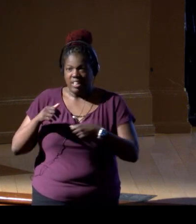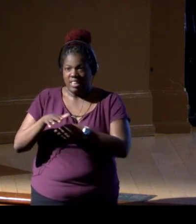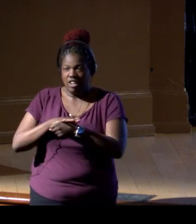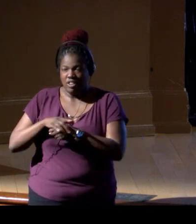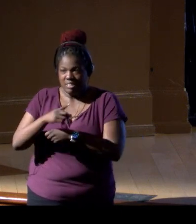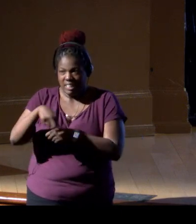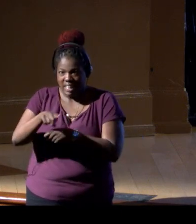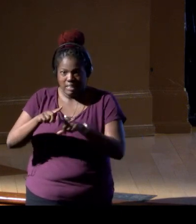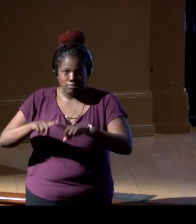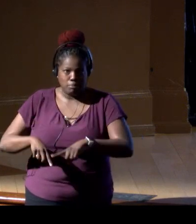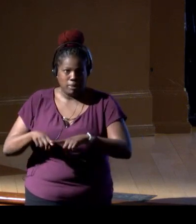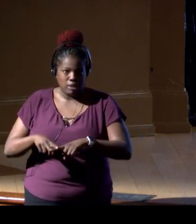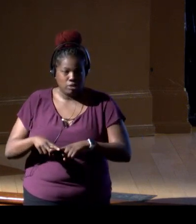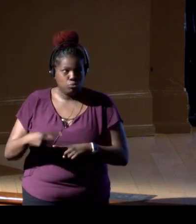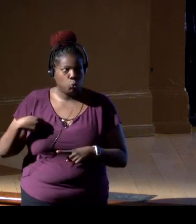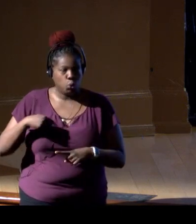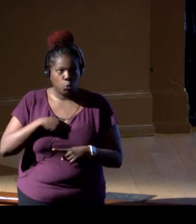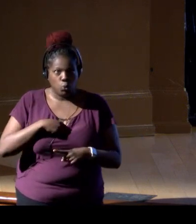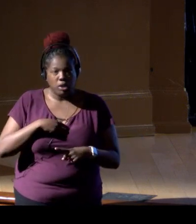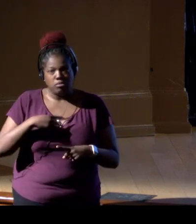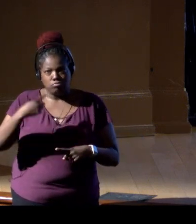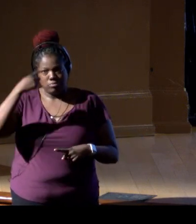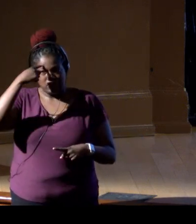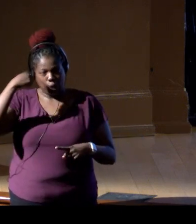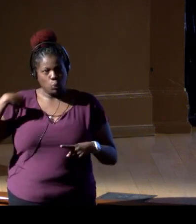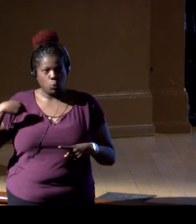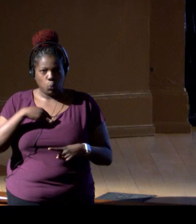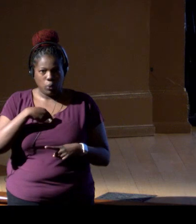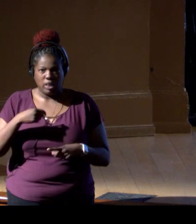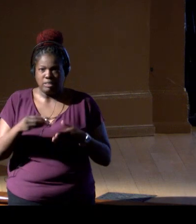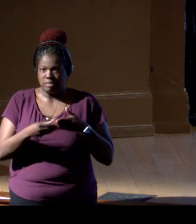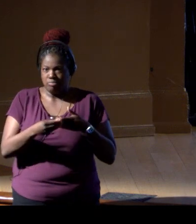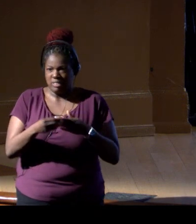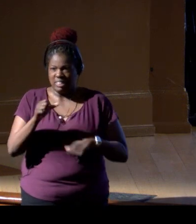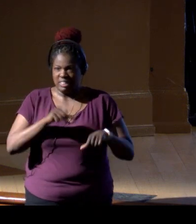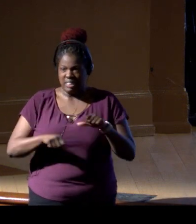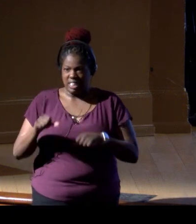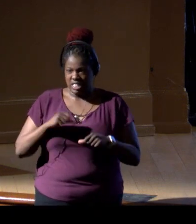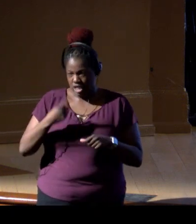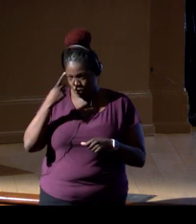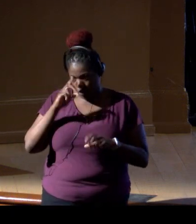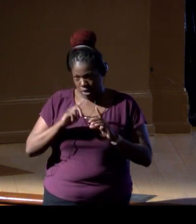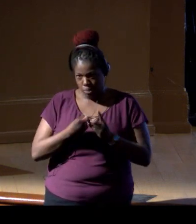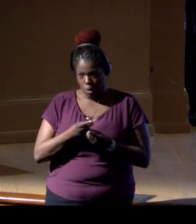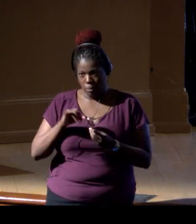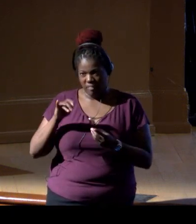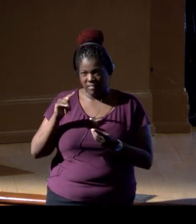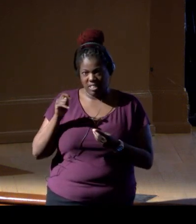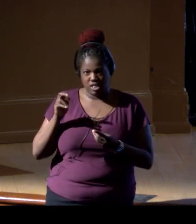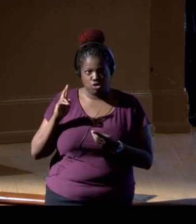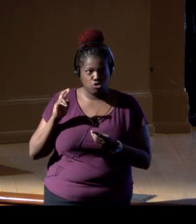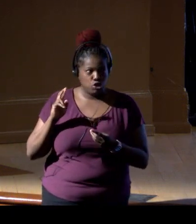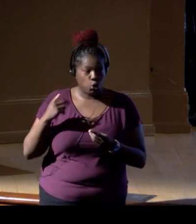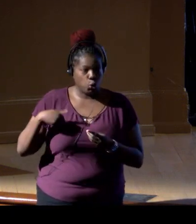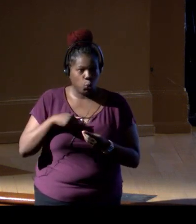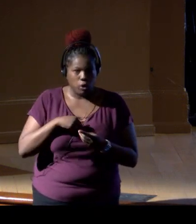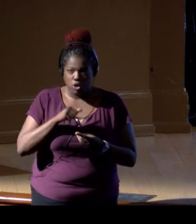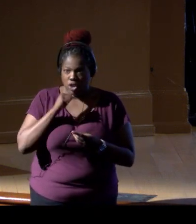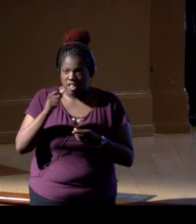And we think of ourselves as the science arm of the Department of Interior in the sense that we are a non-regulatory,